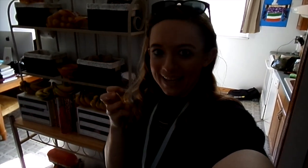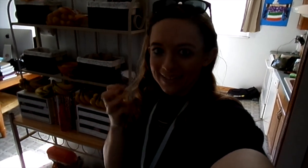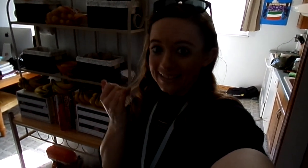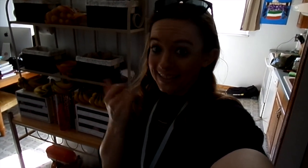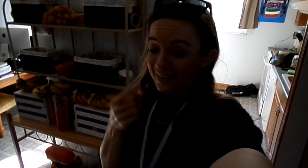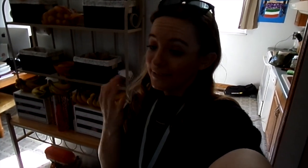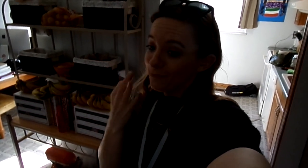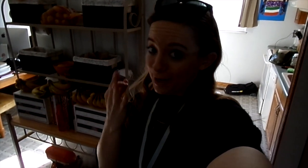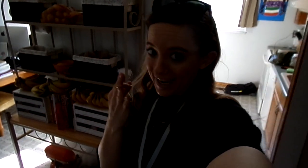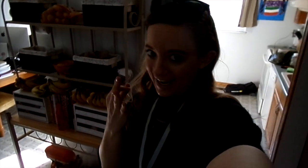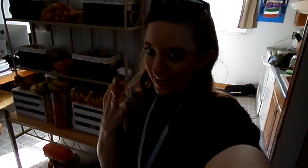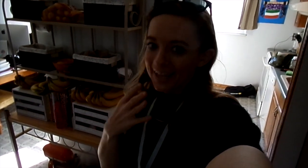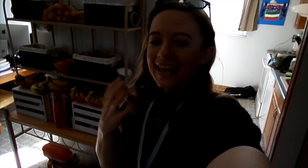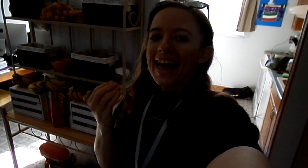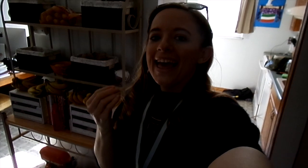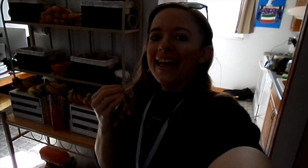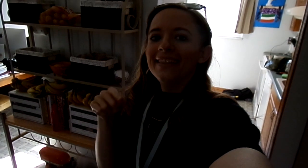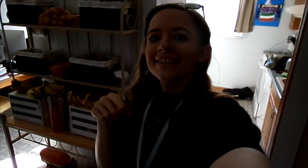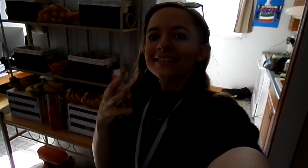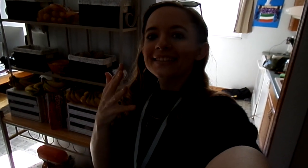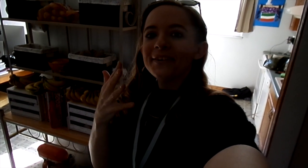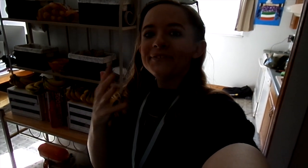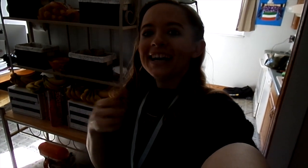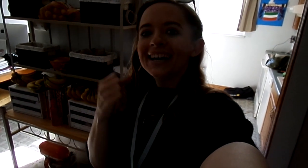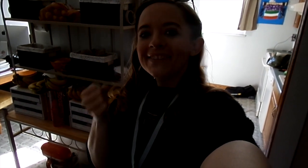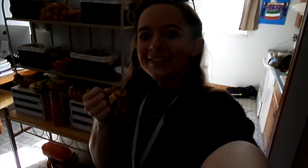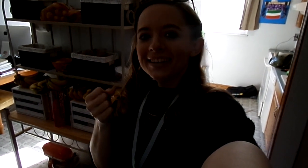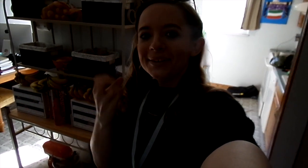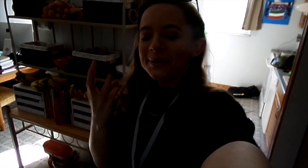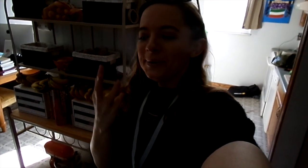weekend, today is Friday. This is our 5 year